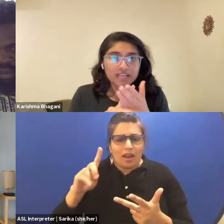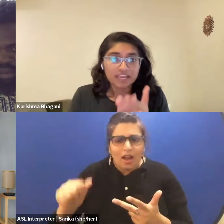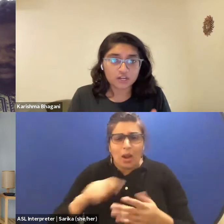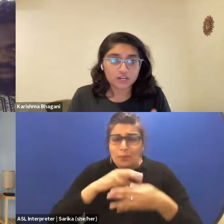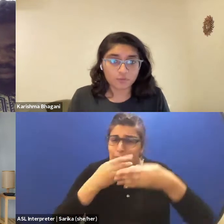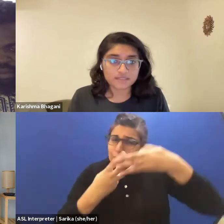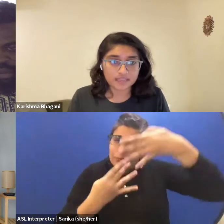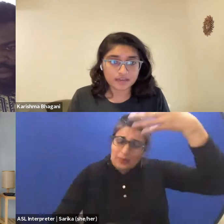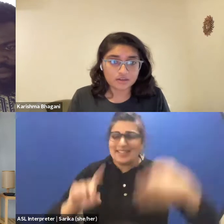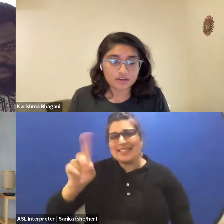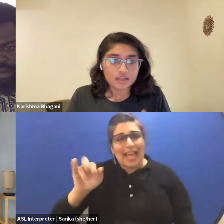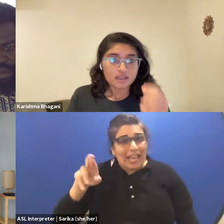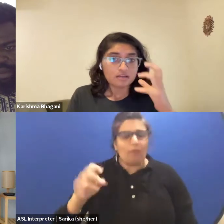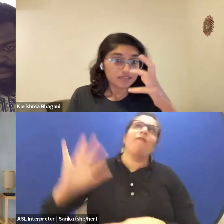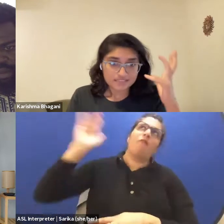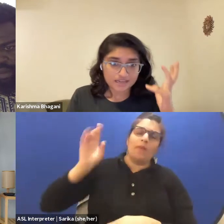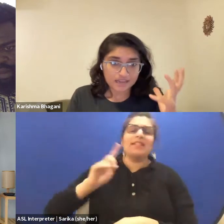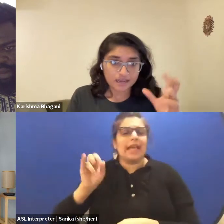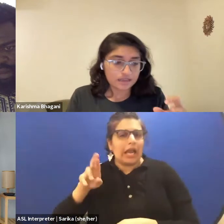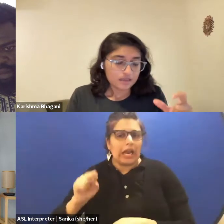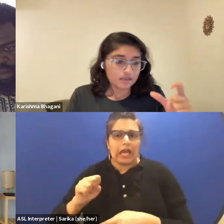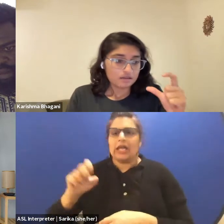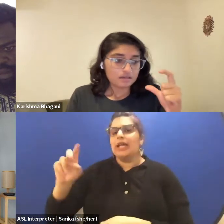Zaire, former Zaire, Tanzania,